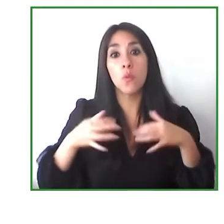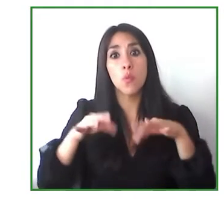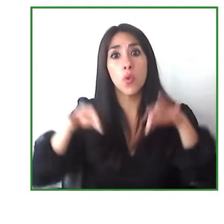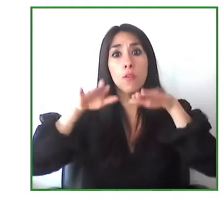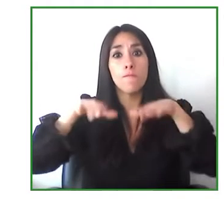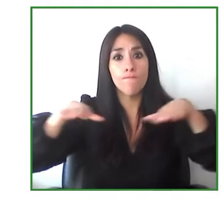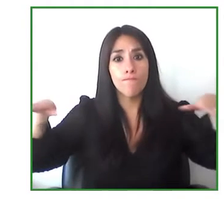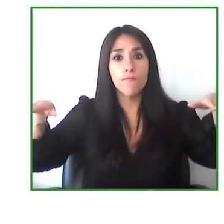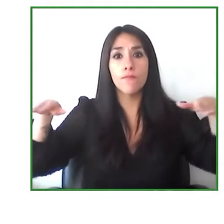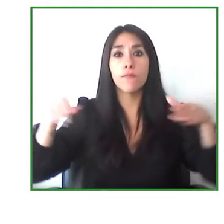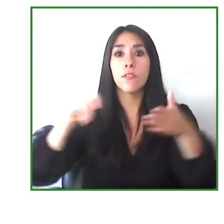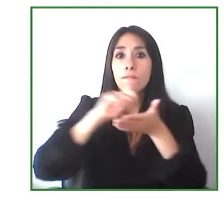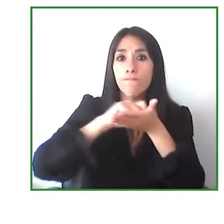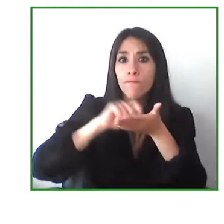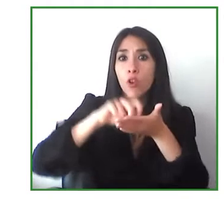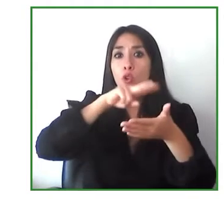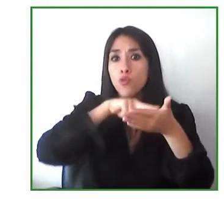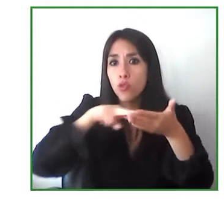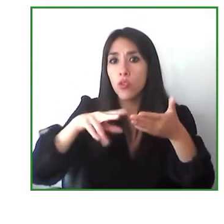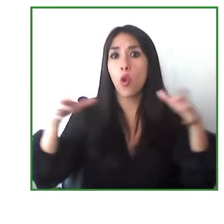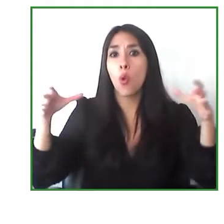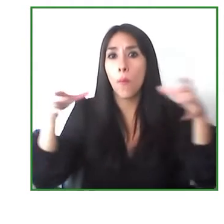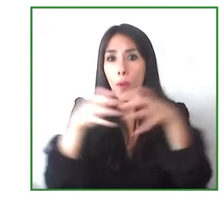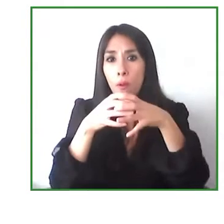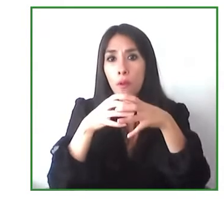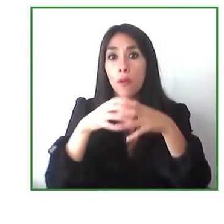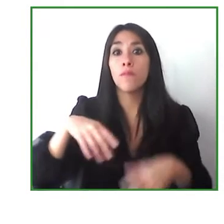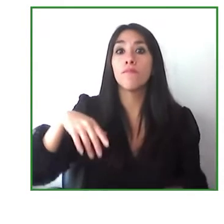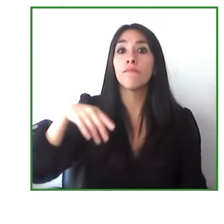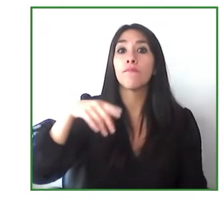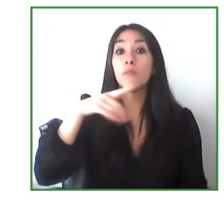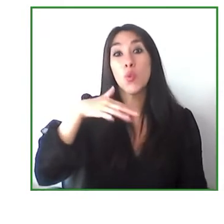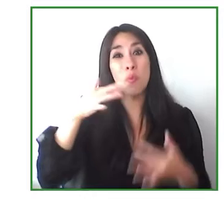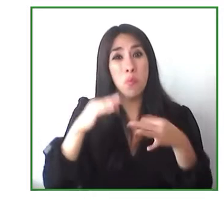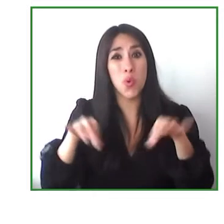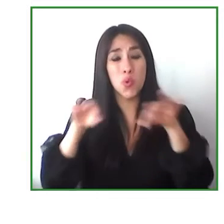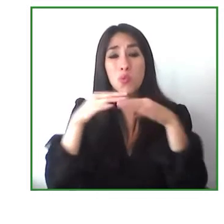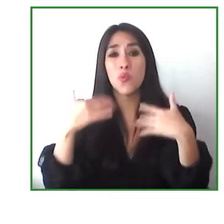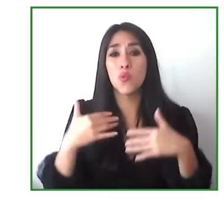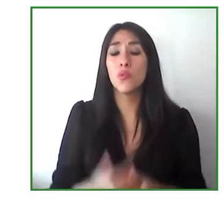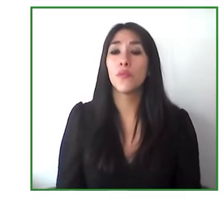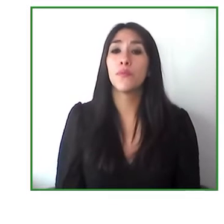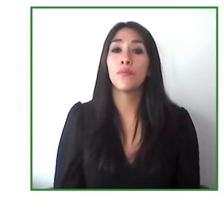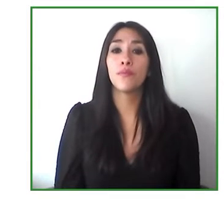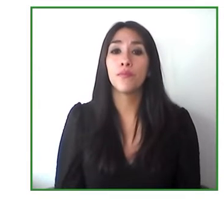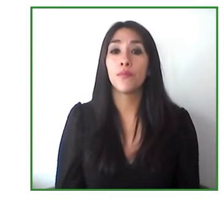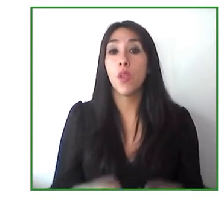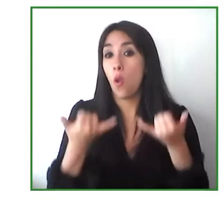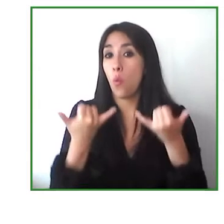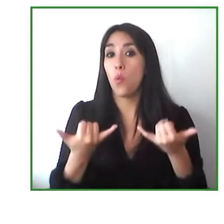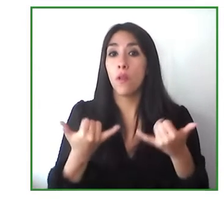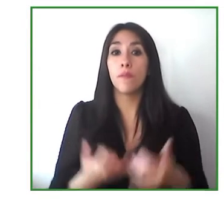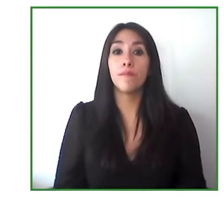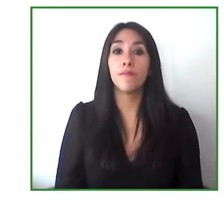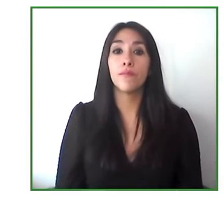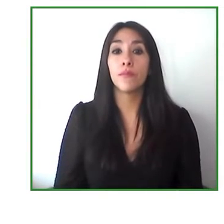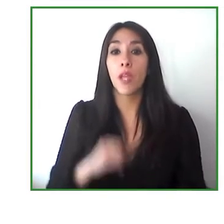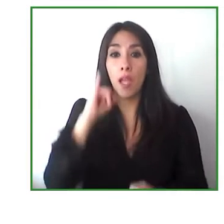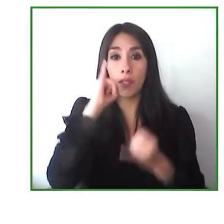doing for children and their families we're going to move on to our next presentation